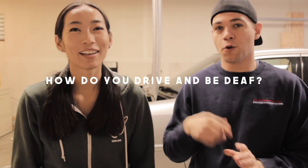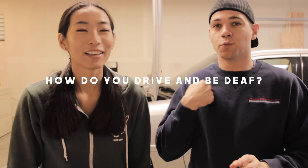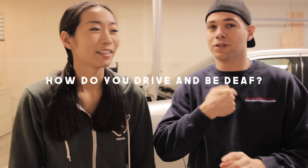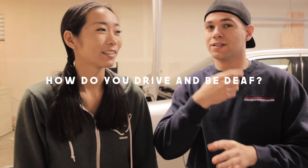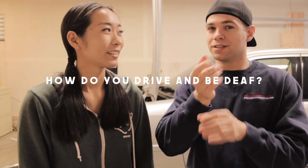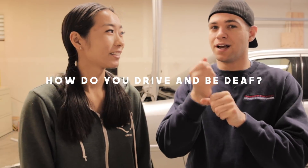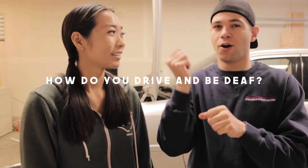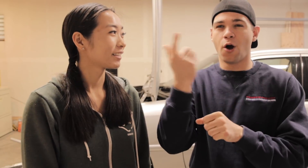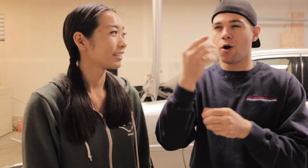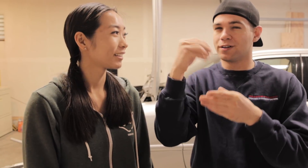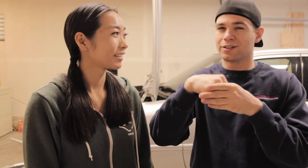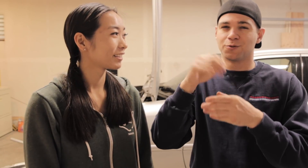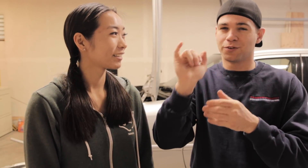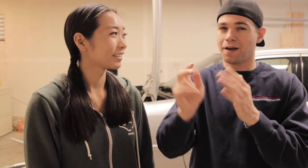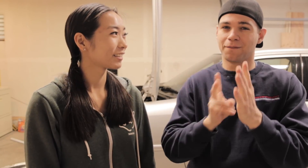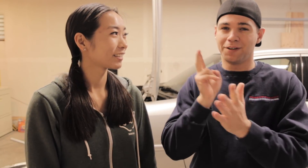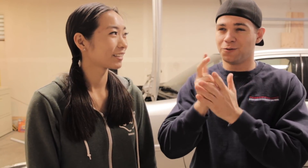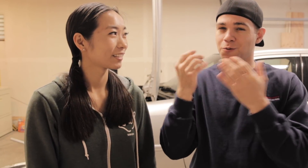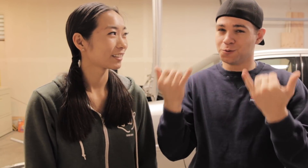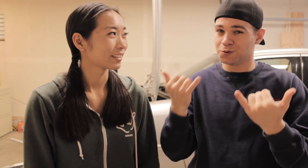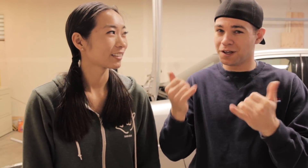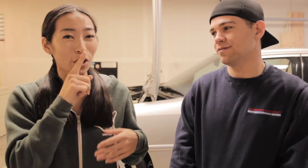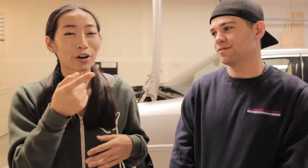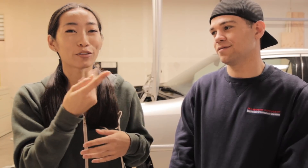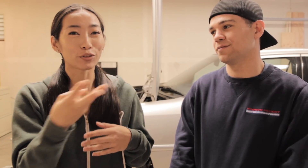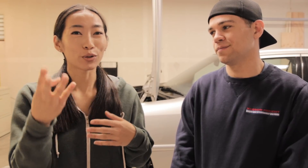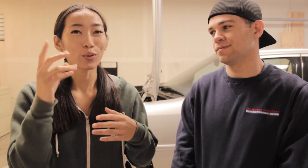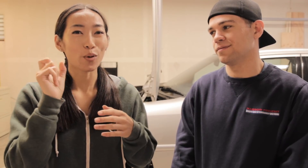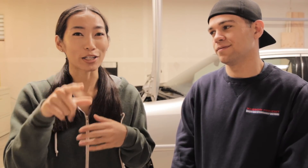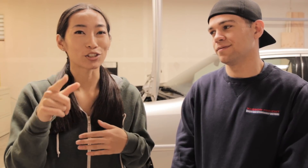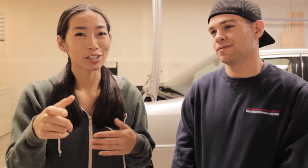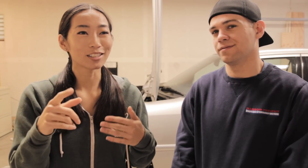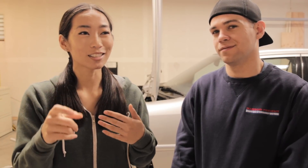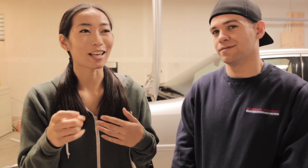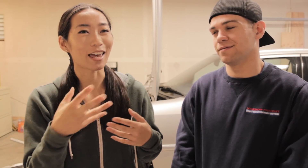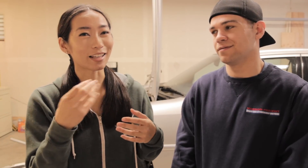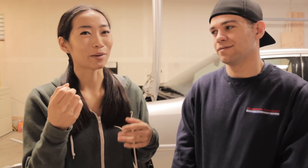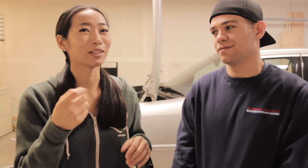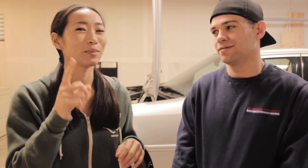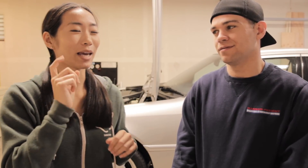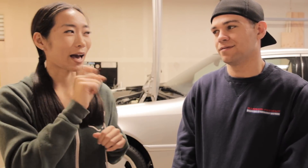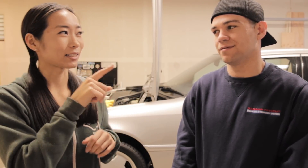R: and we'll get all into that video today E: There are a few questions and I'm gonna be